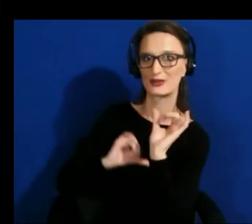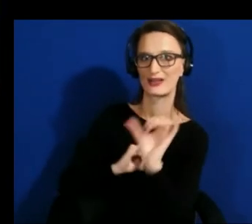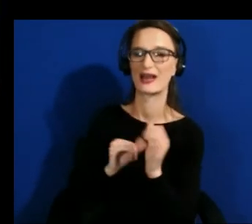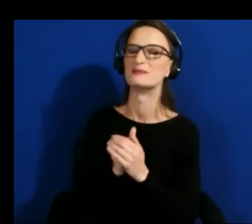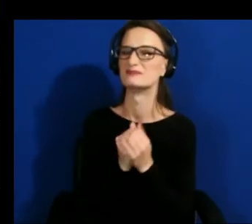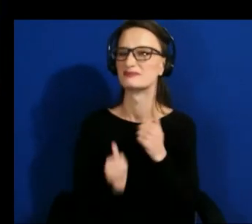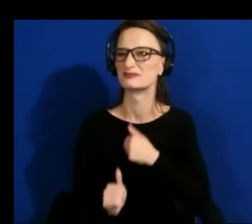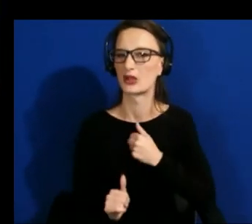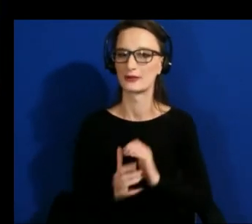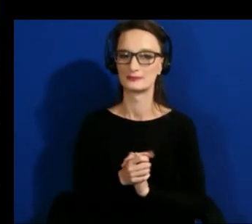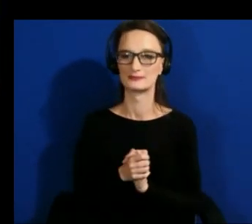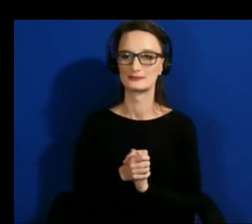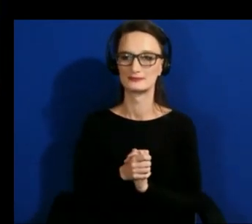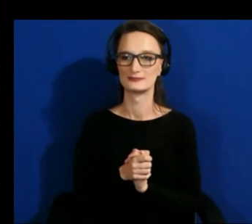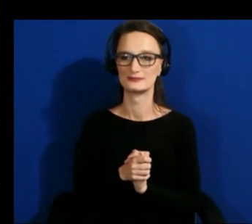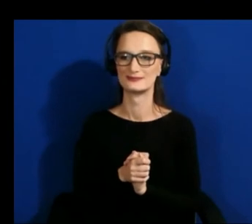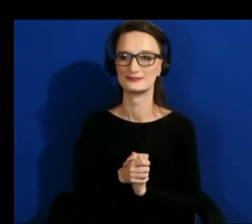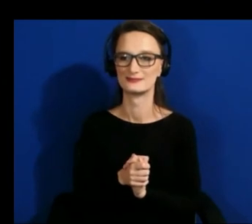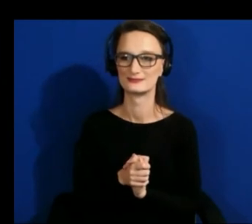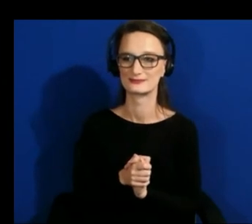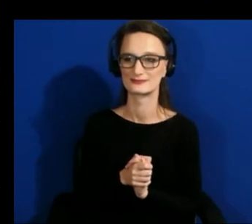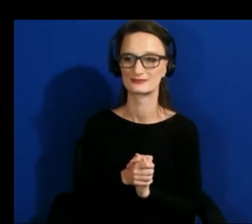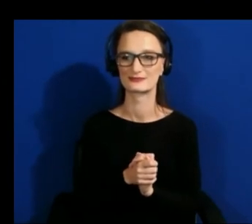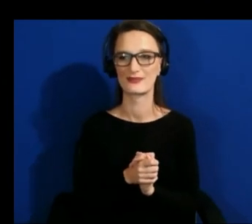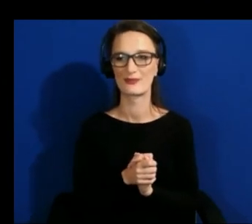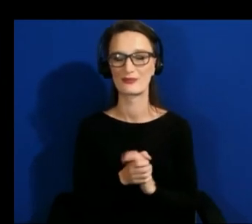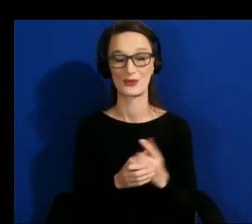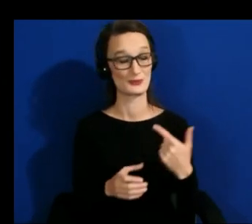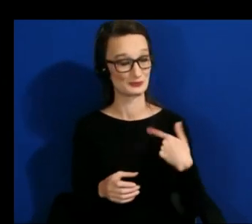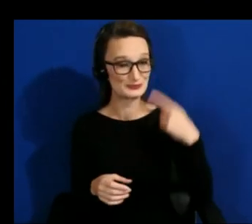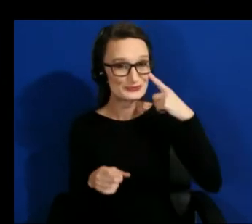no yeah yeah i agree with sherry's point you know i mean that's been something for me that's